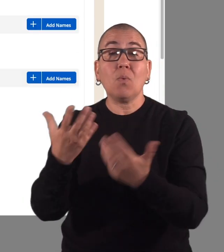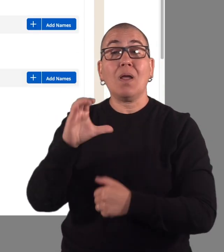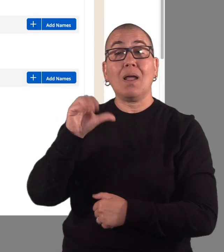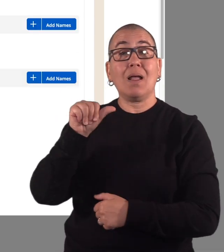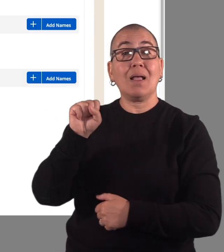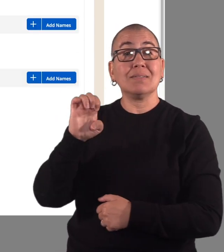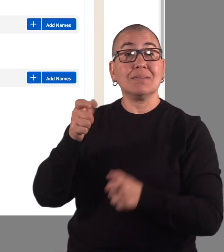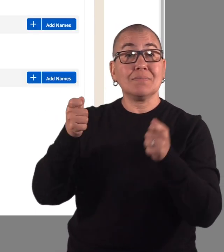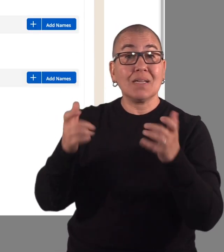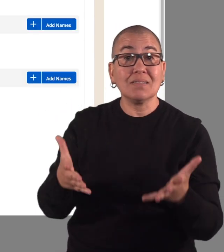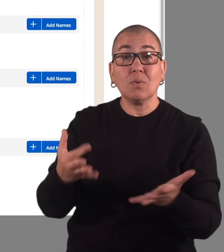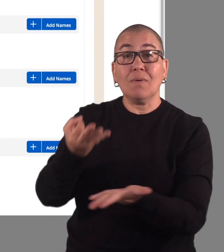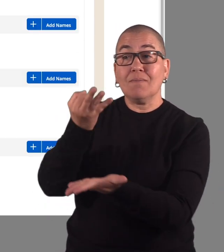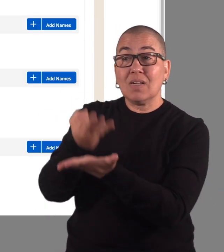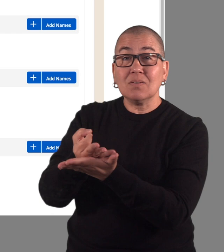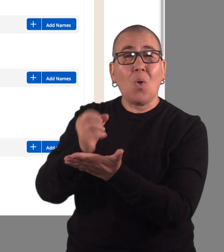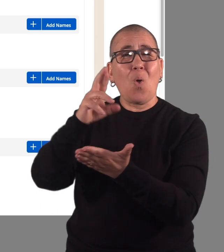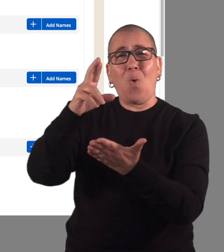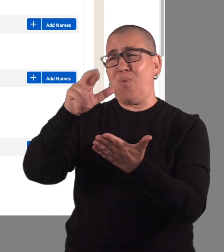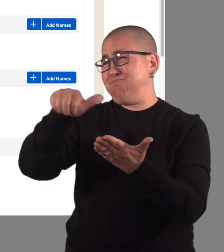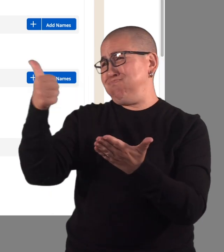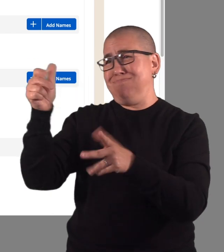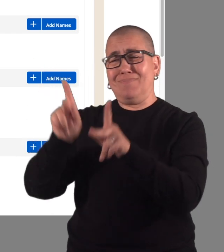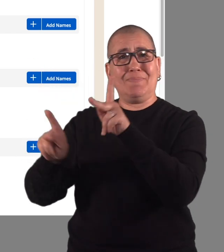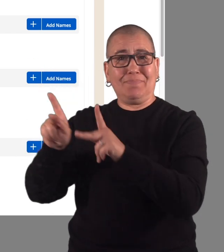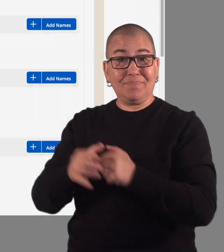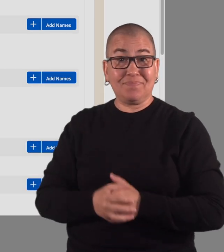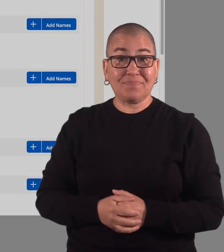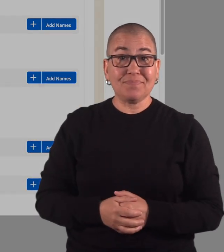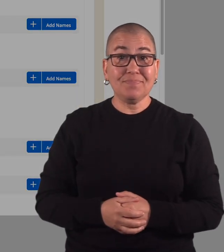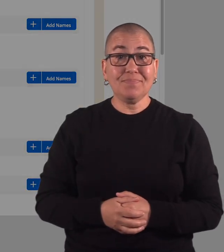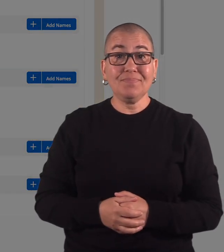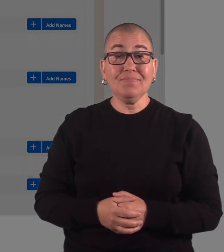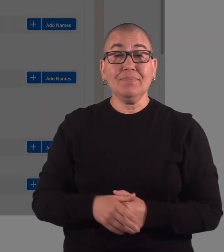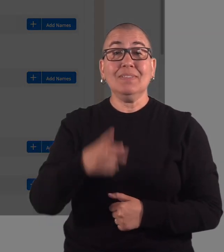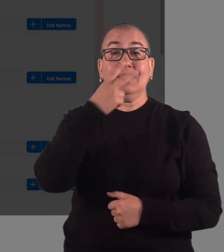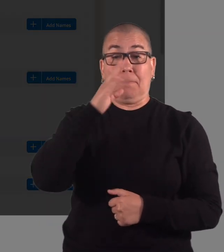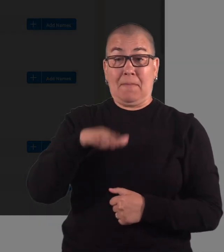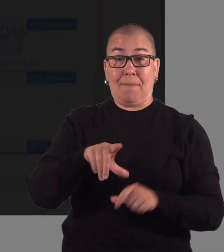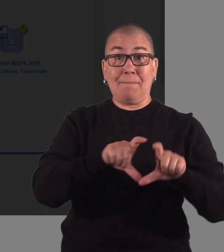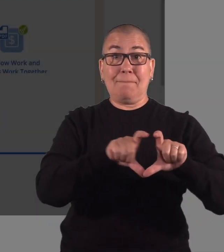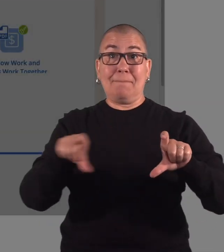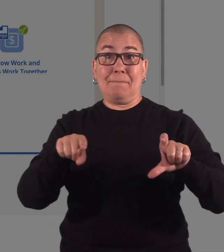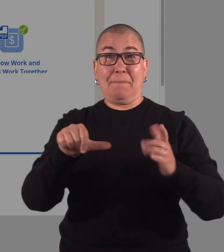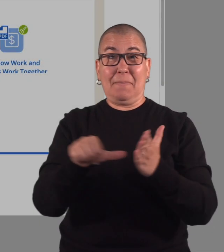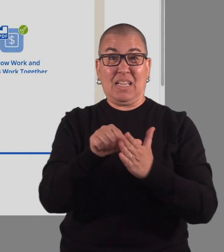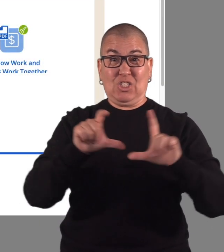case manager, financial worker, and more. At the bottom of the page,